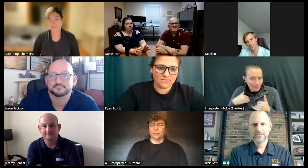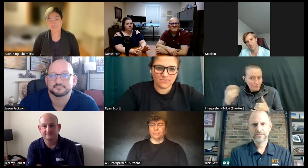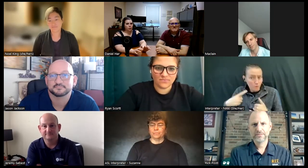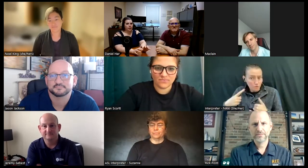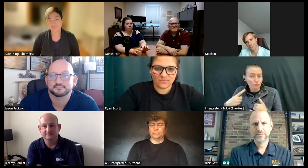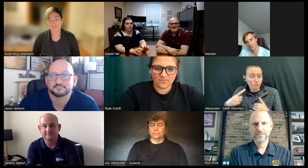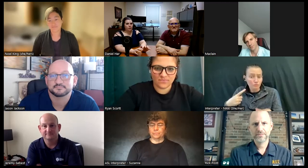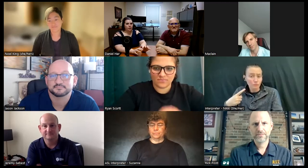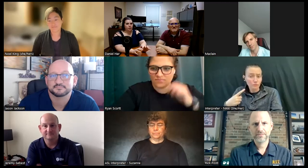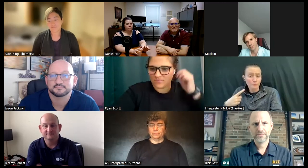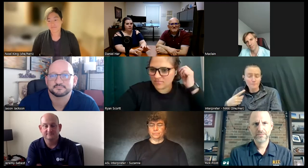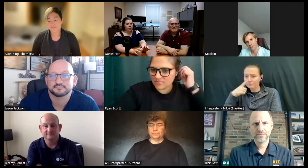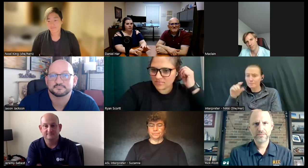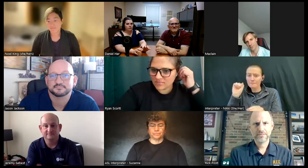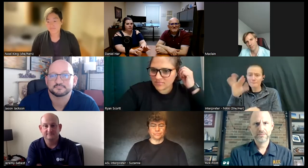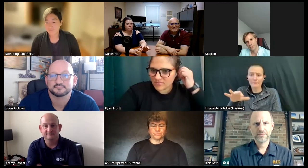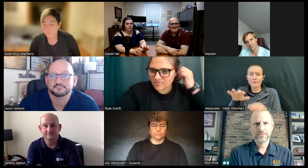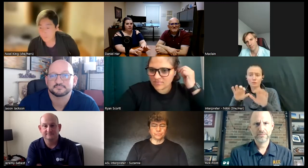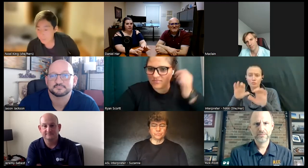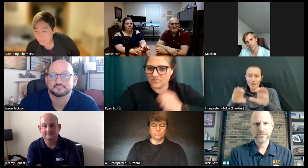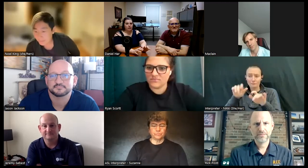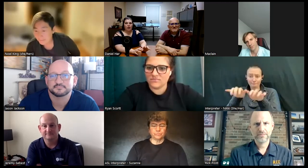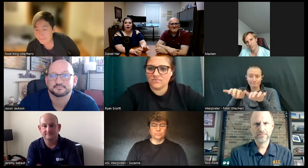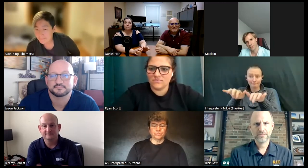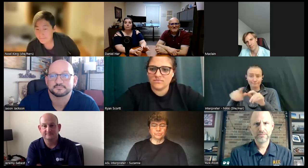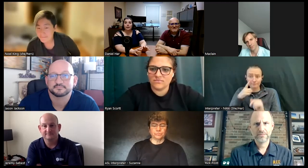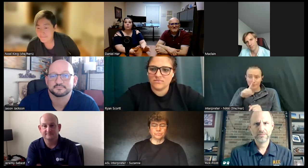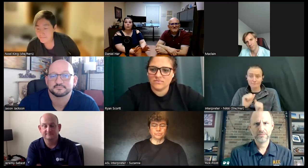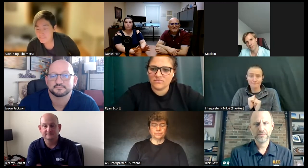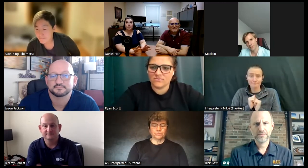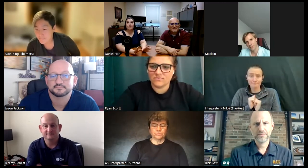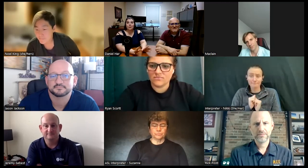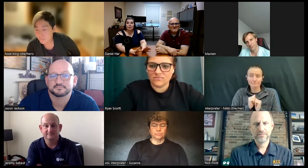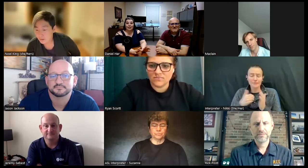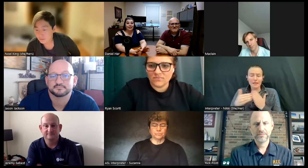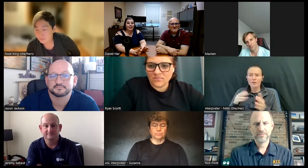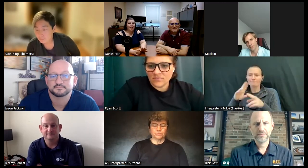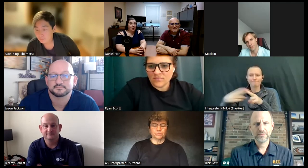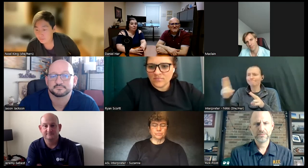Dwayne can you throw it in a chat for us um but real quick thank you everybody